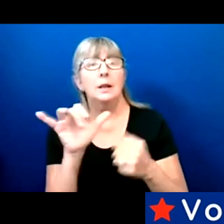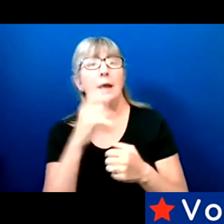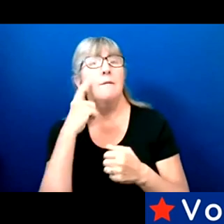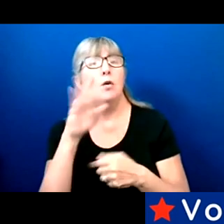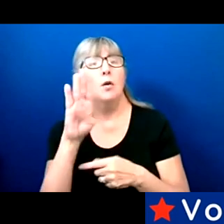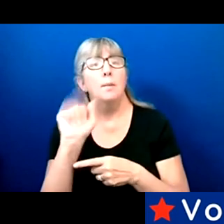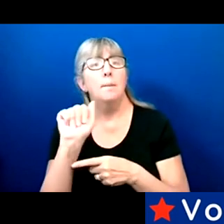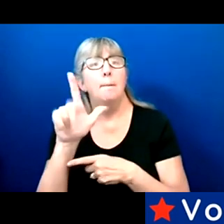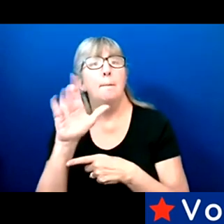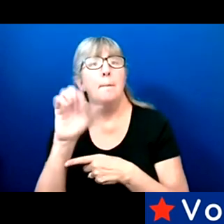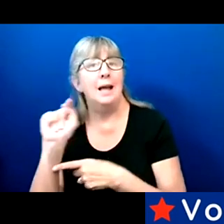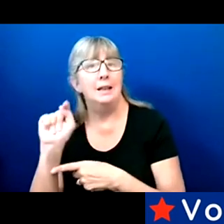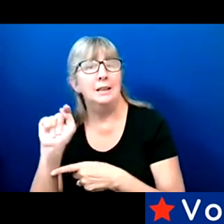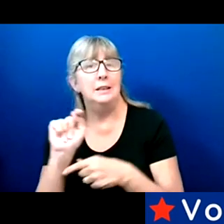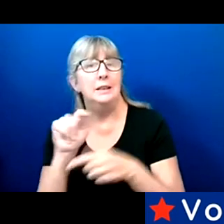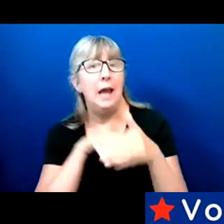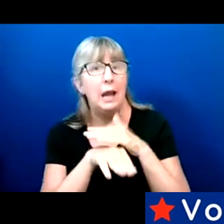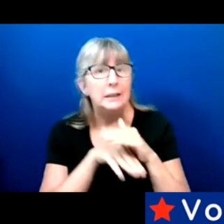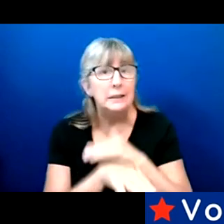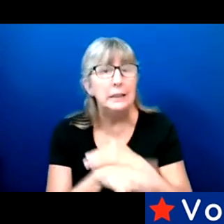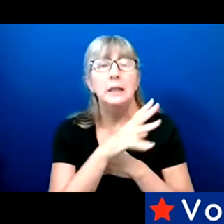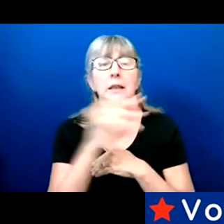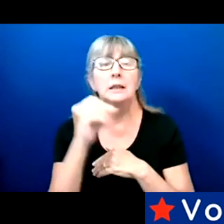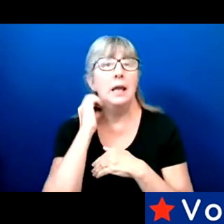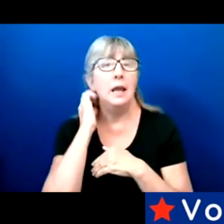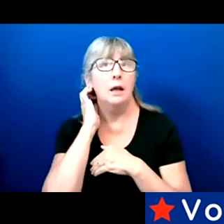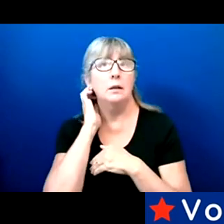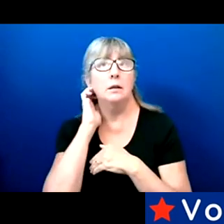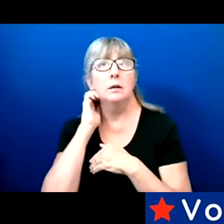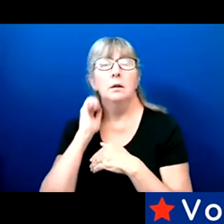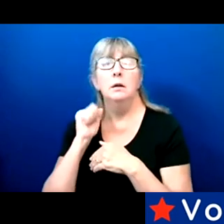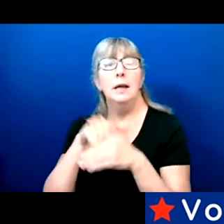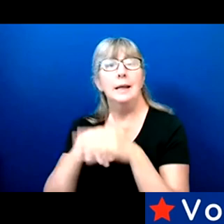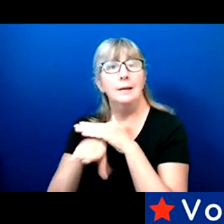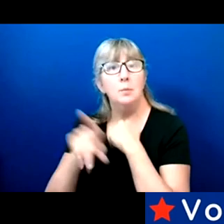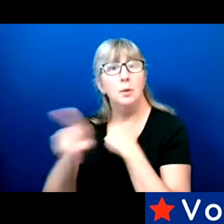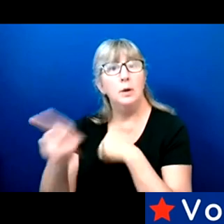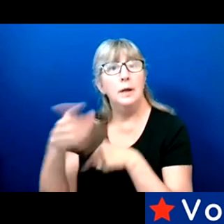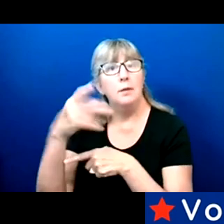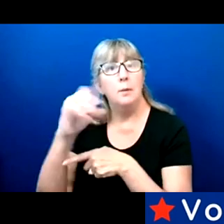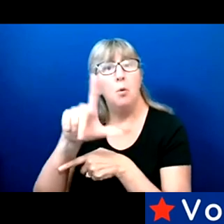and accessibility at the polls and different thing like that.